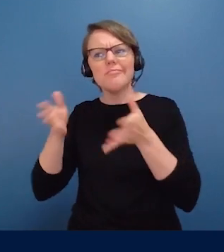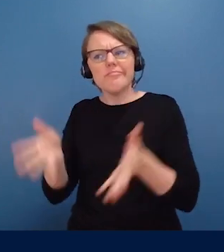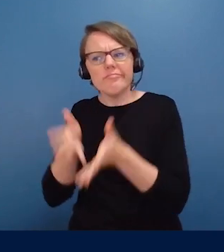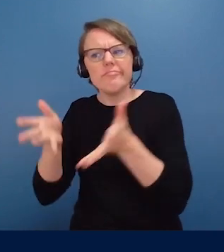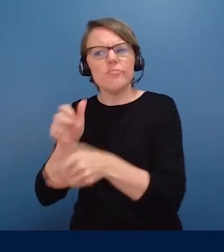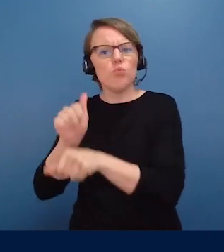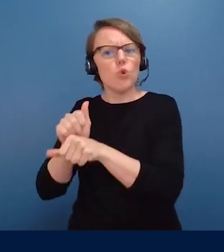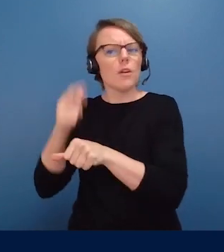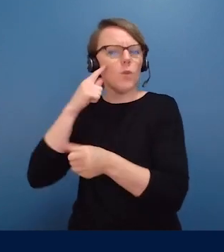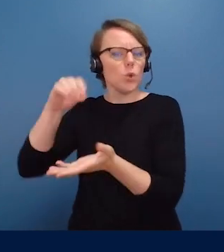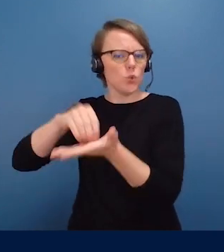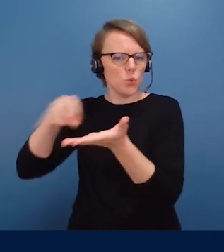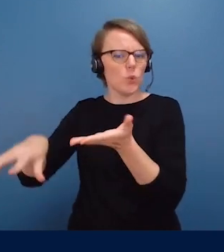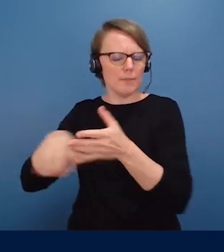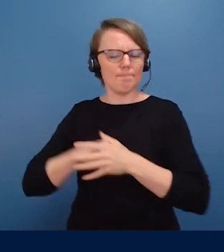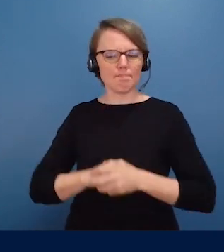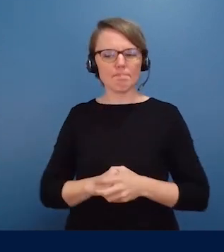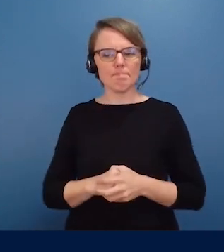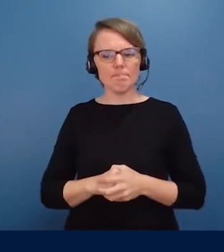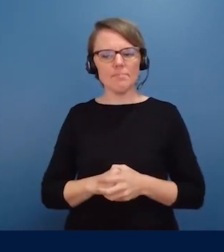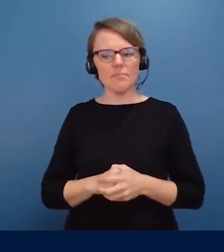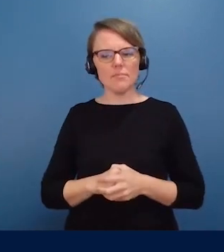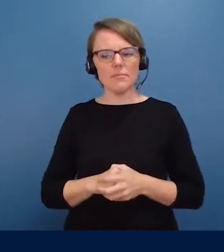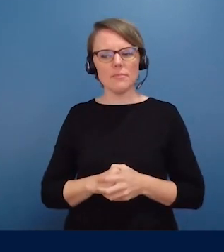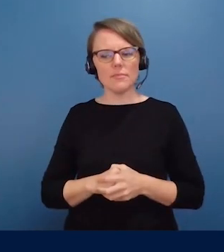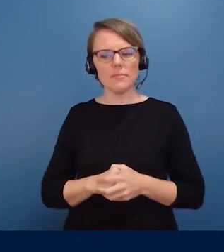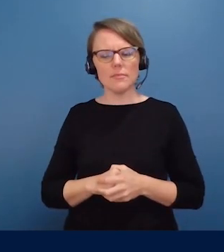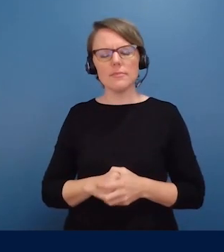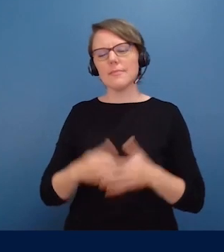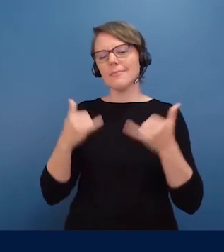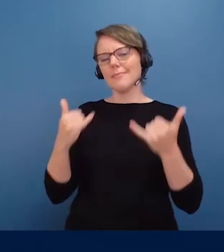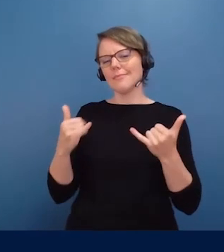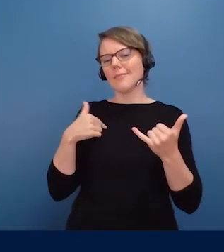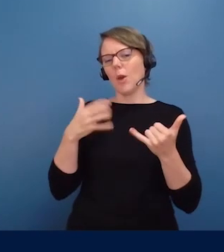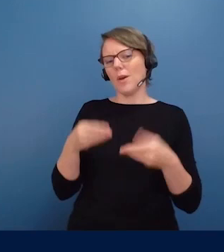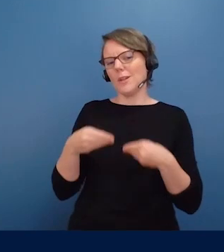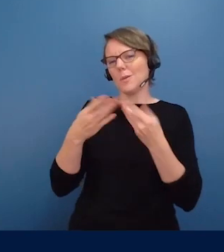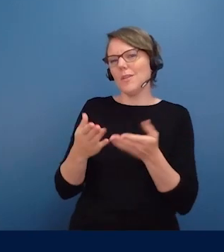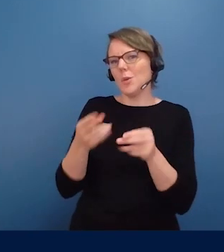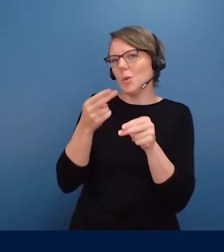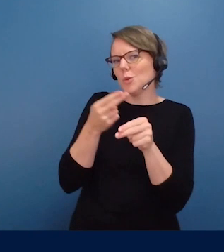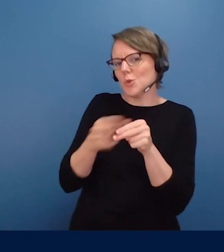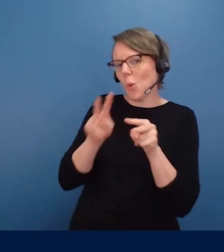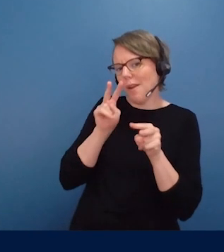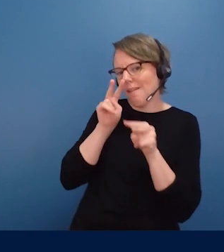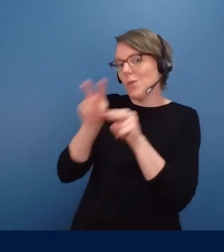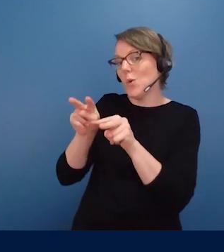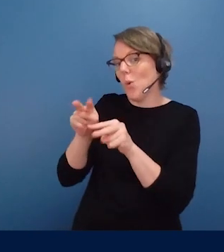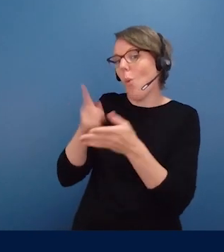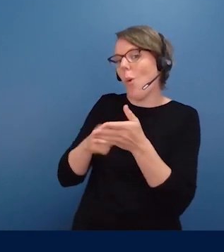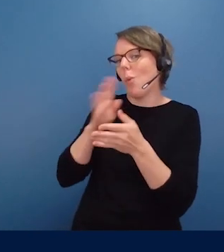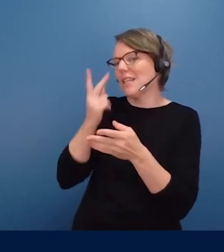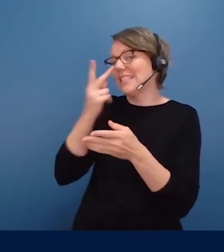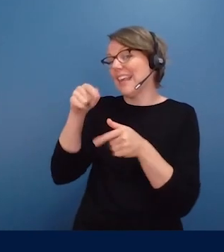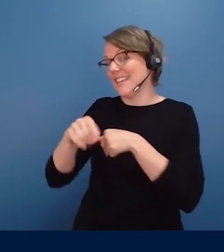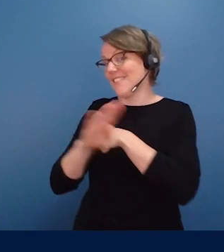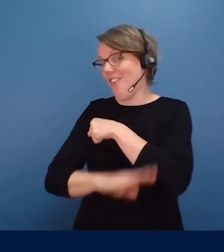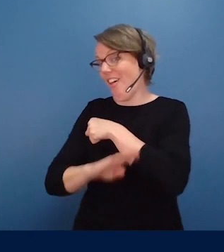on what we're doing for students. But let me give you a bit of a sneak preview of what you'll see more of this fall.